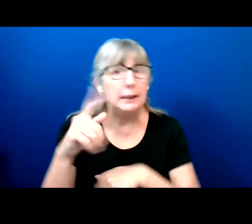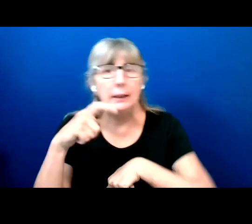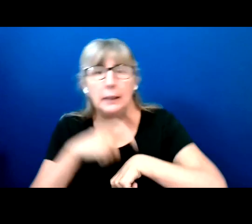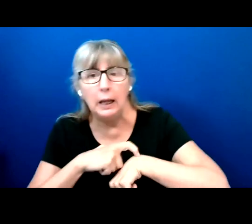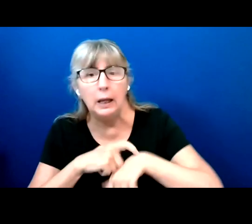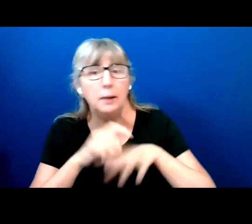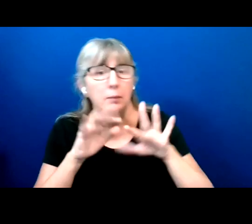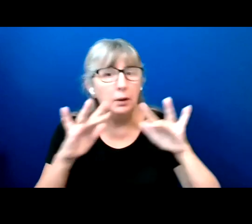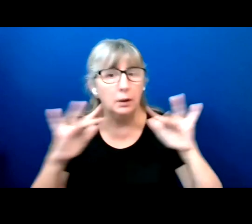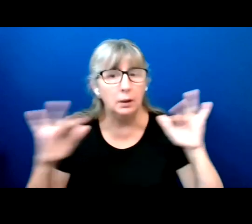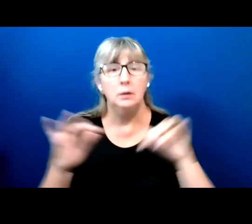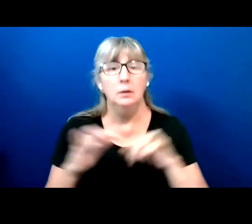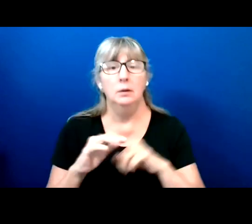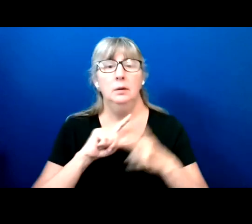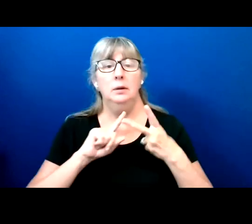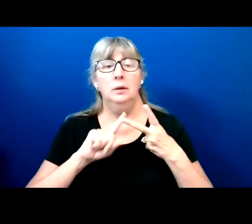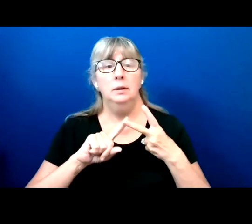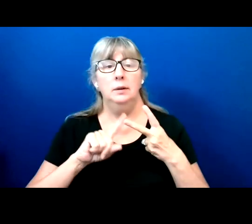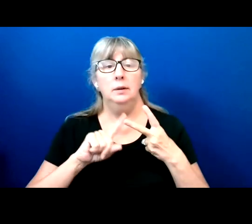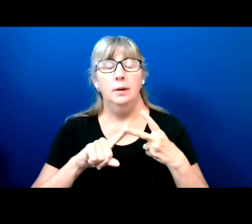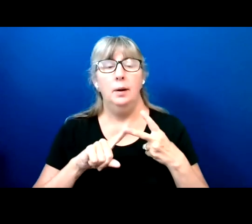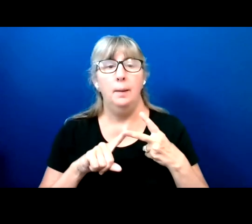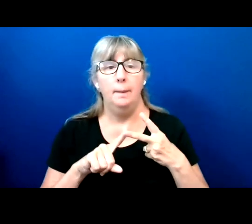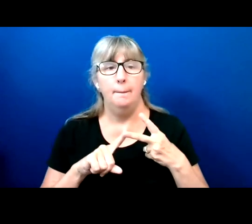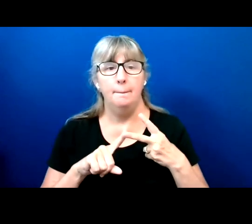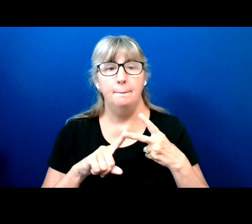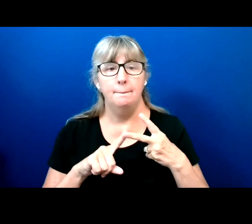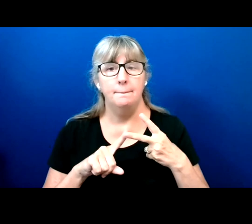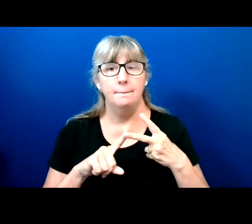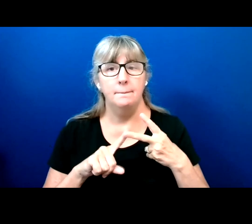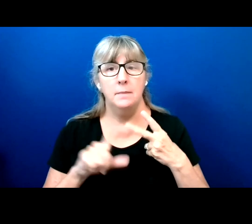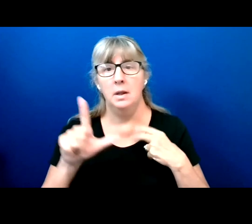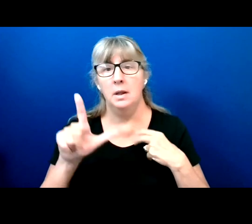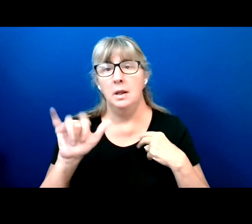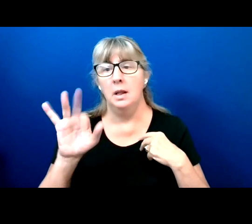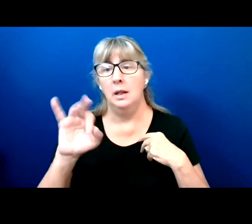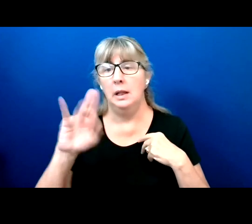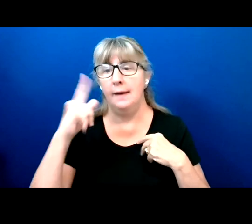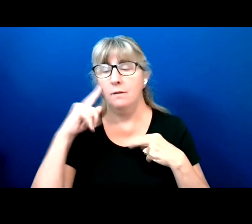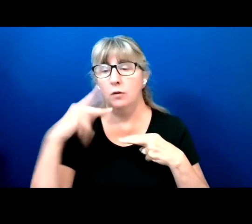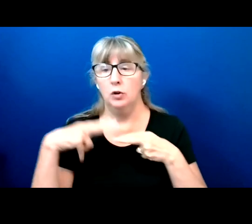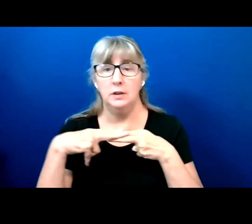And then we also are going to share the link for slides in case you want to check those